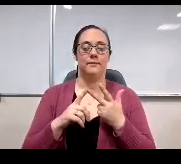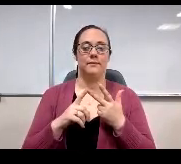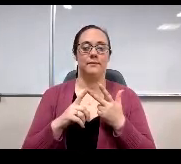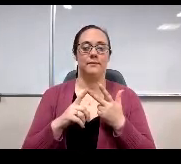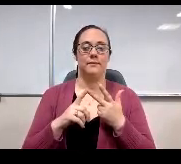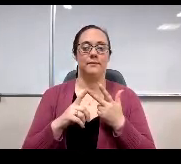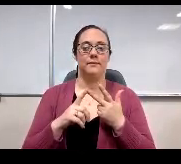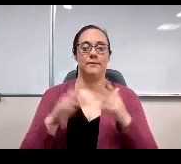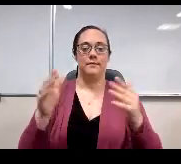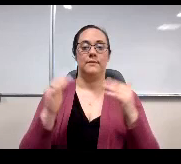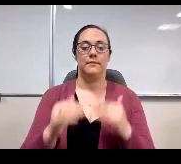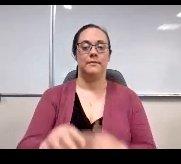Next line please.